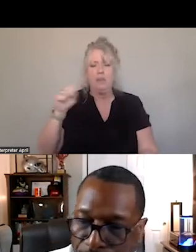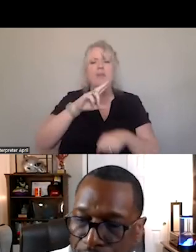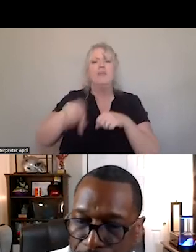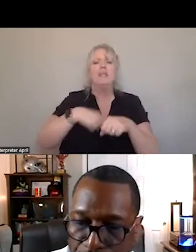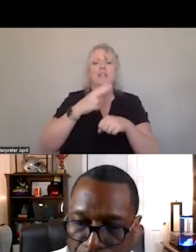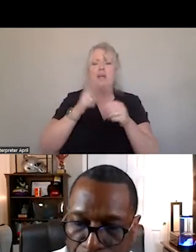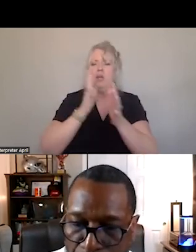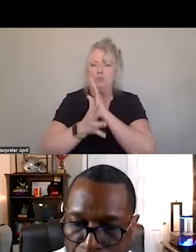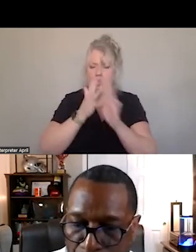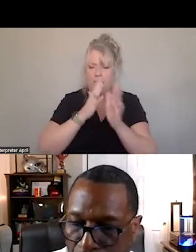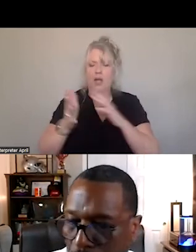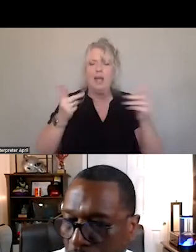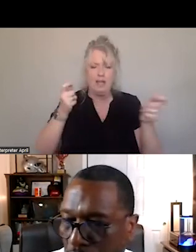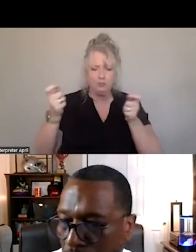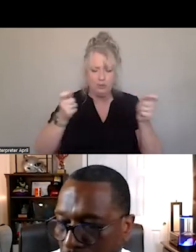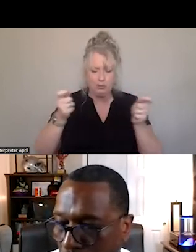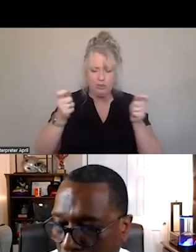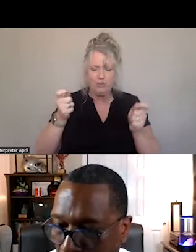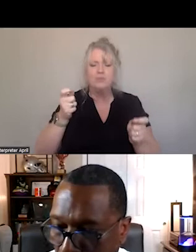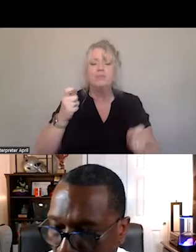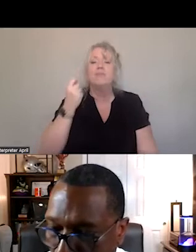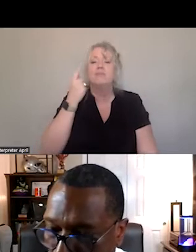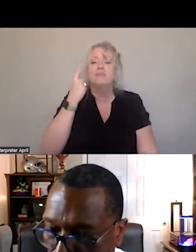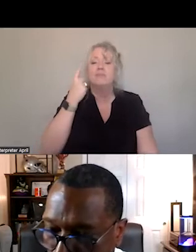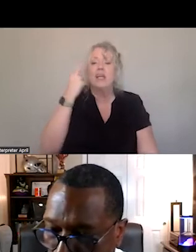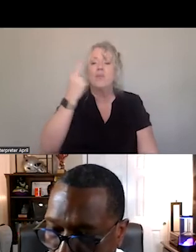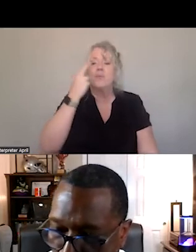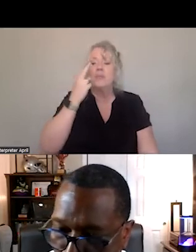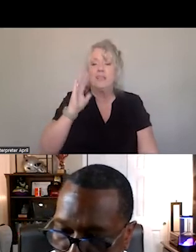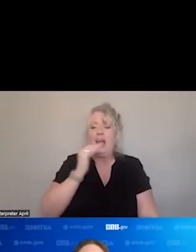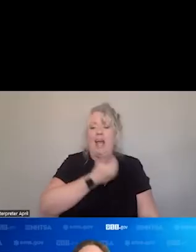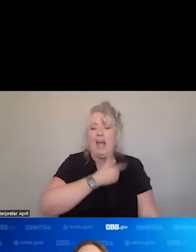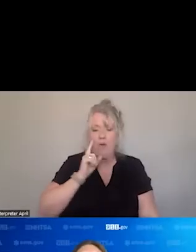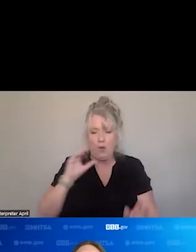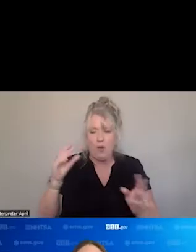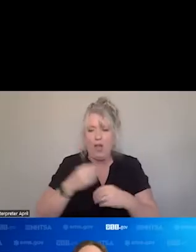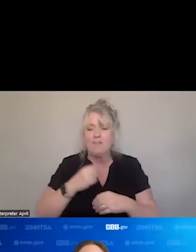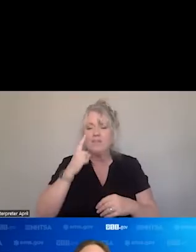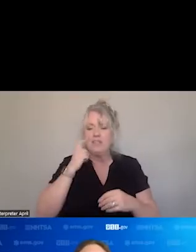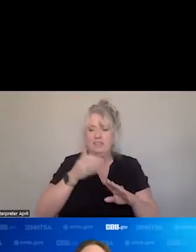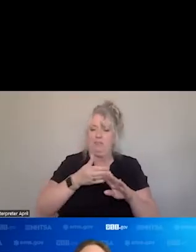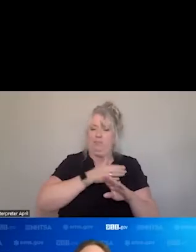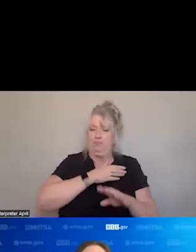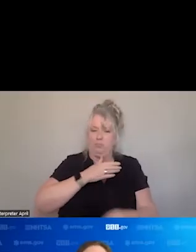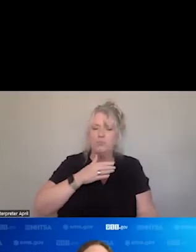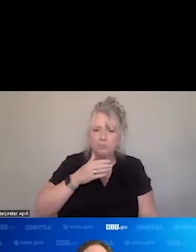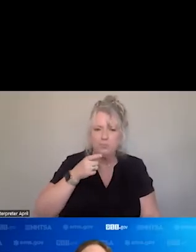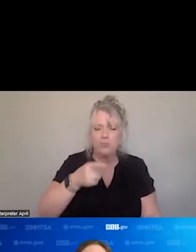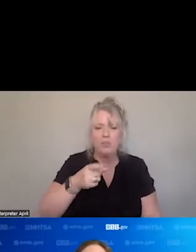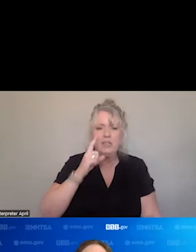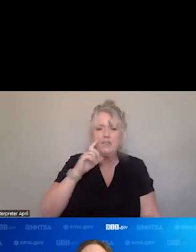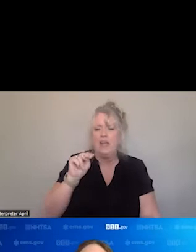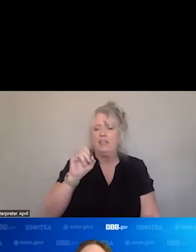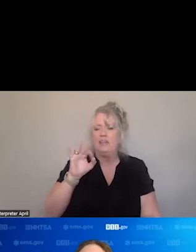SAFETY ADMINISTRATION. THE REASON OUR OFFICE EXISTS, AND PREDATES, NTSA, THE REPORT IN 166.